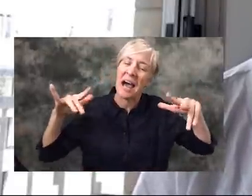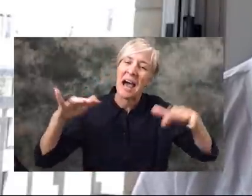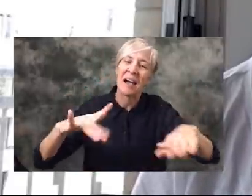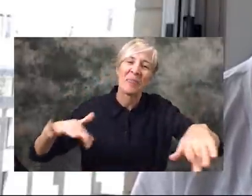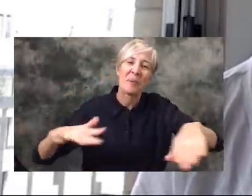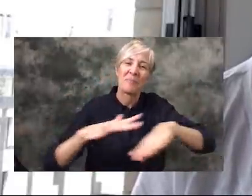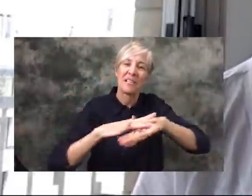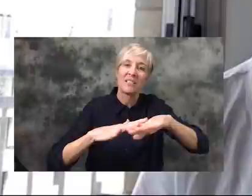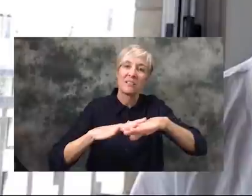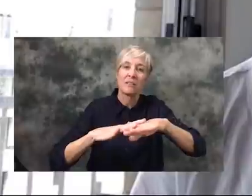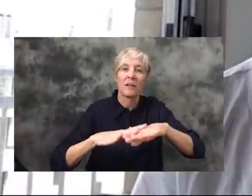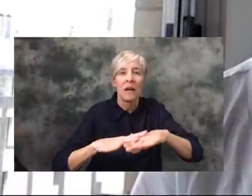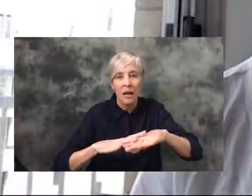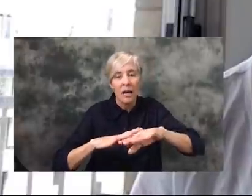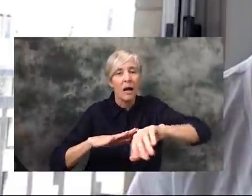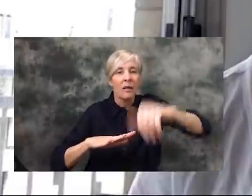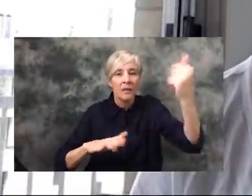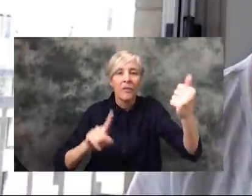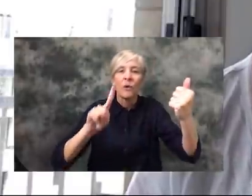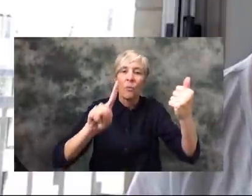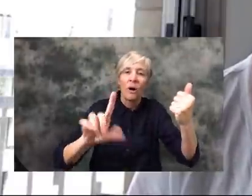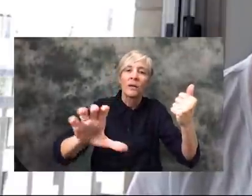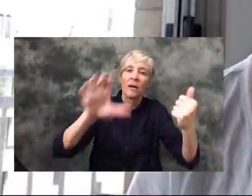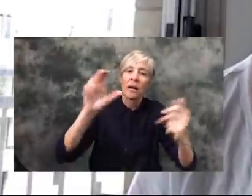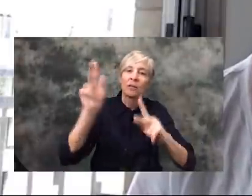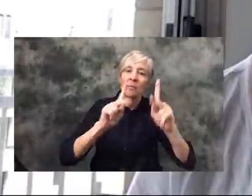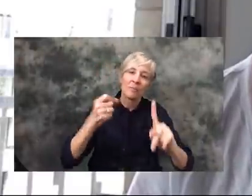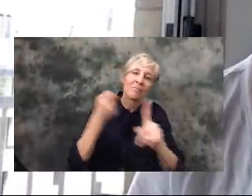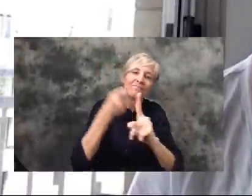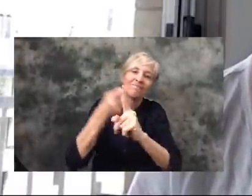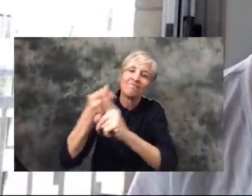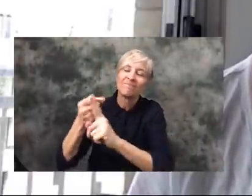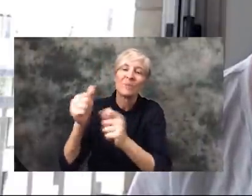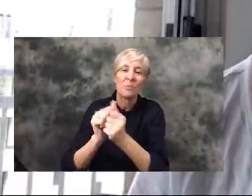Beach and another hundred people were infected down there on that one day. So,